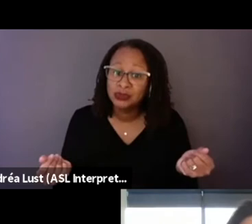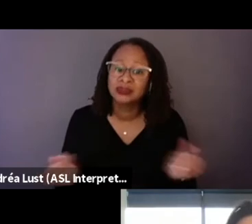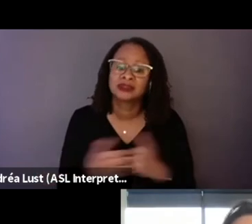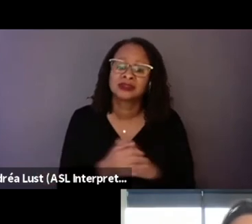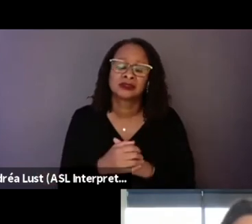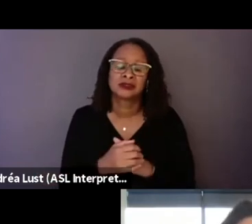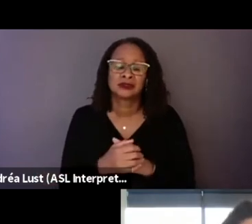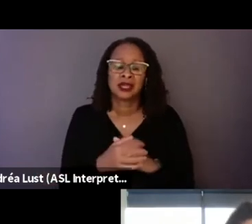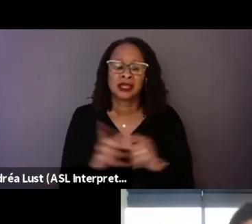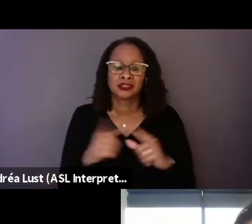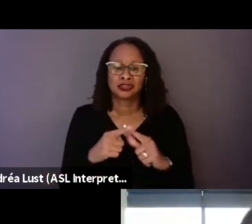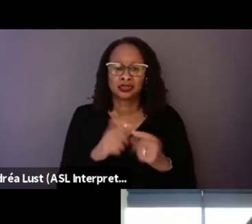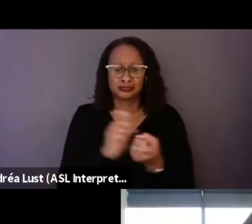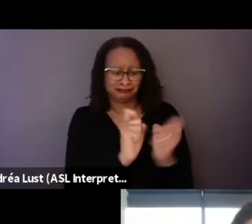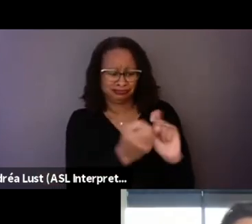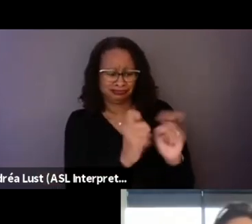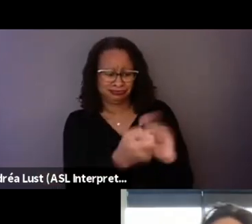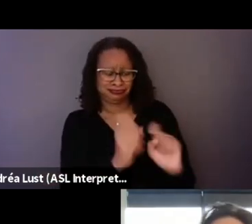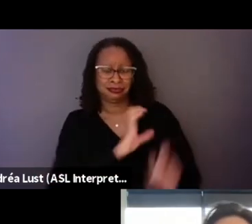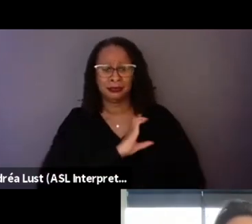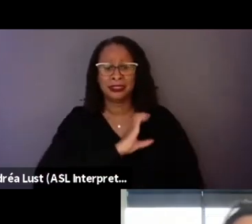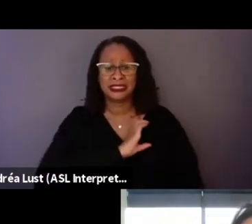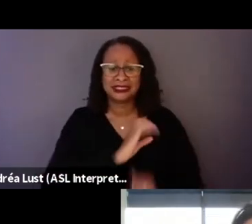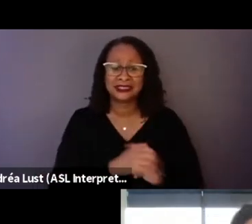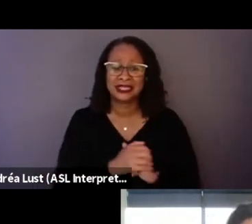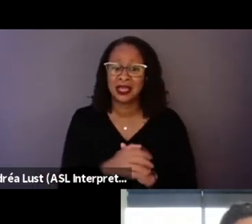to reform the police, or defund the police.